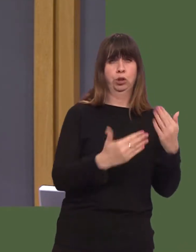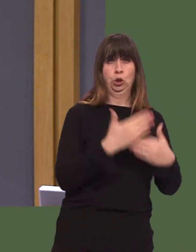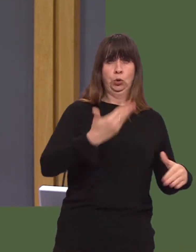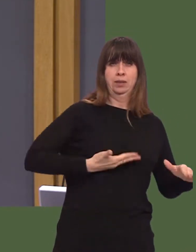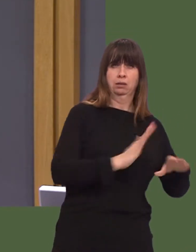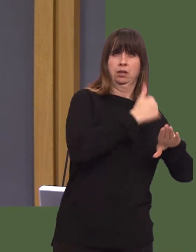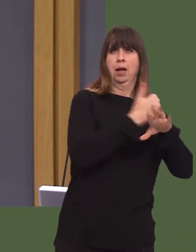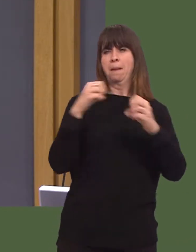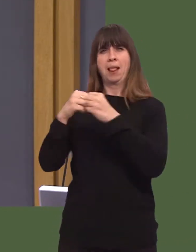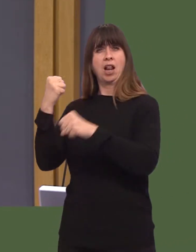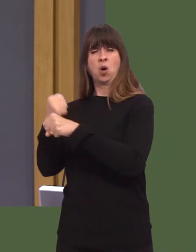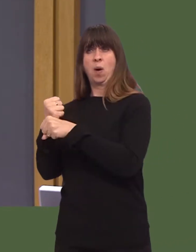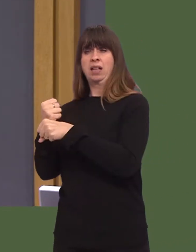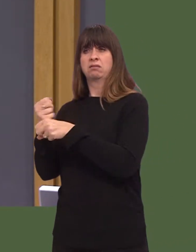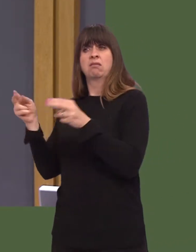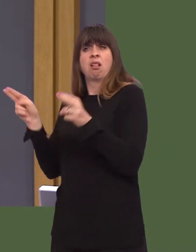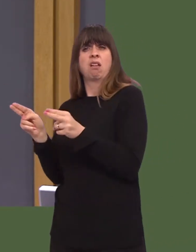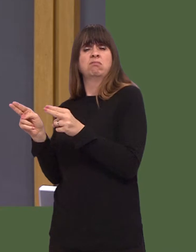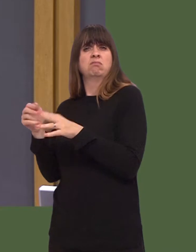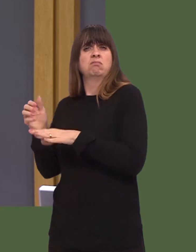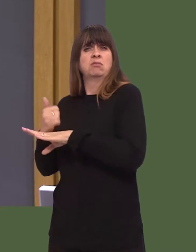a decline of only 8 per cent?